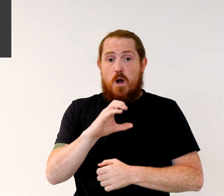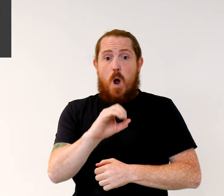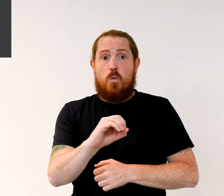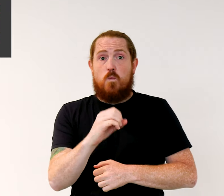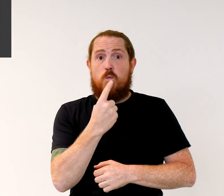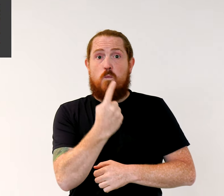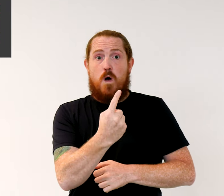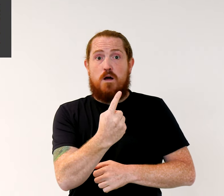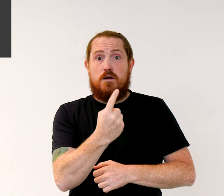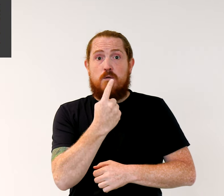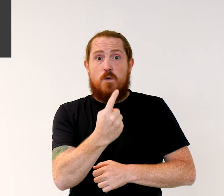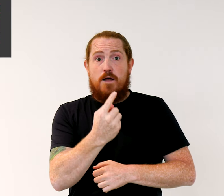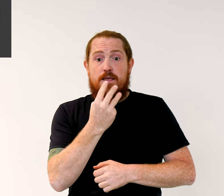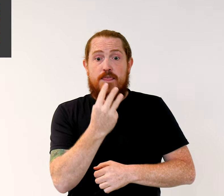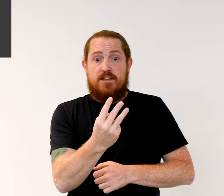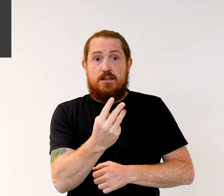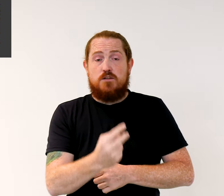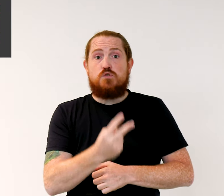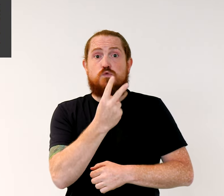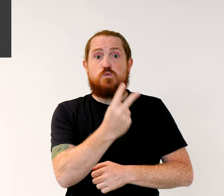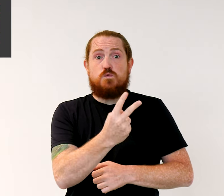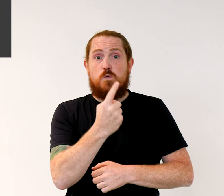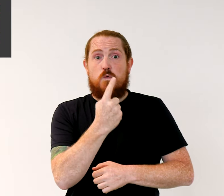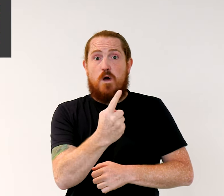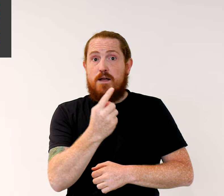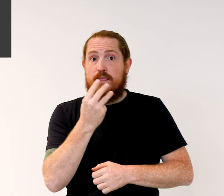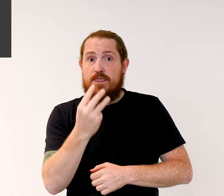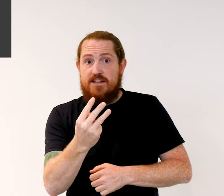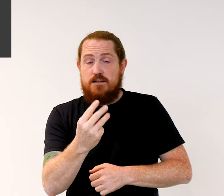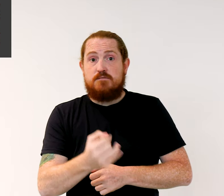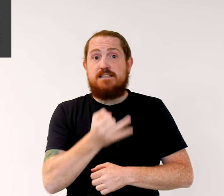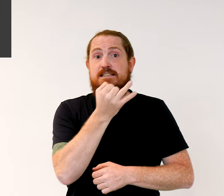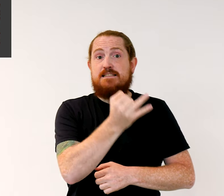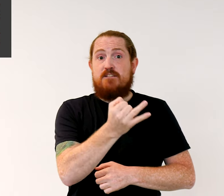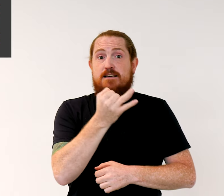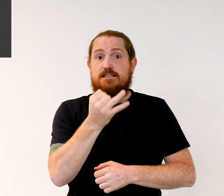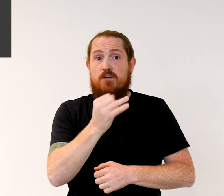on 0113 213 7700.